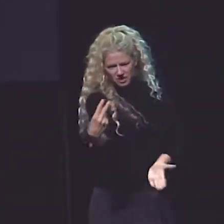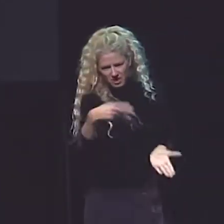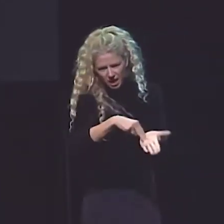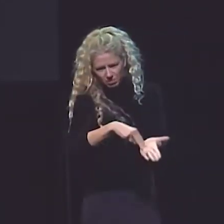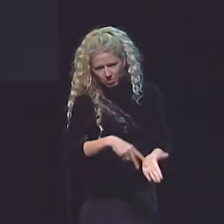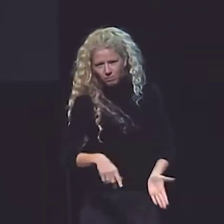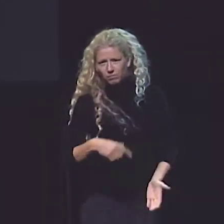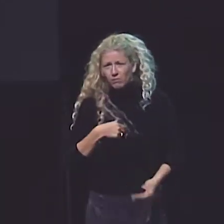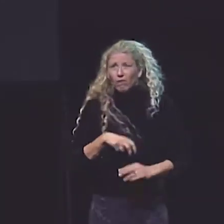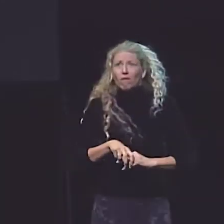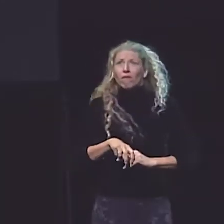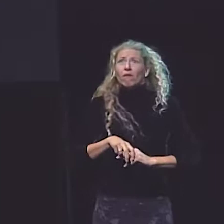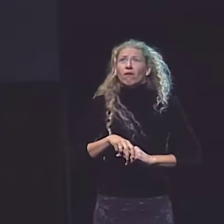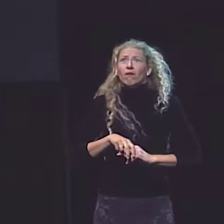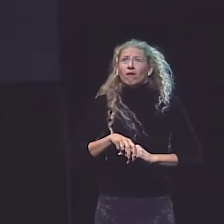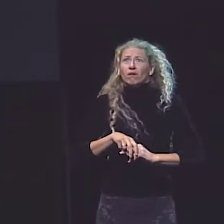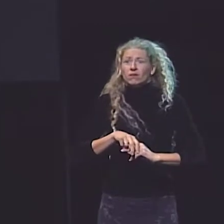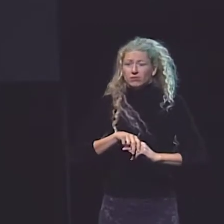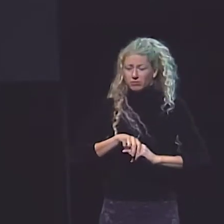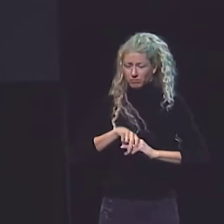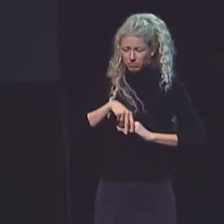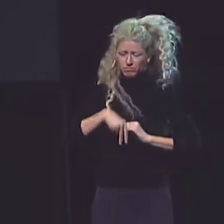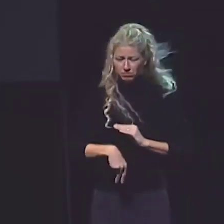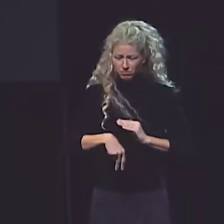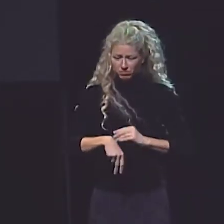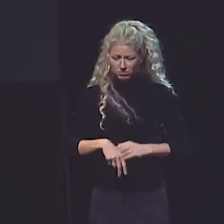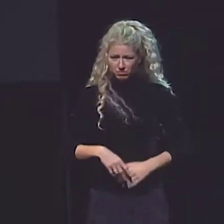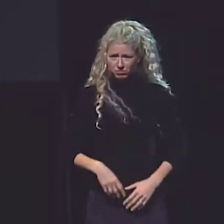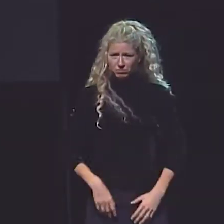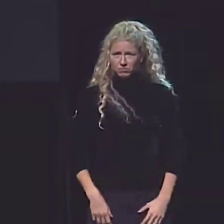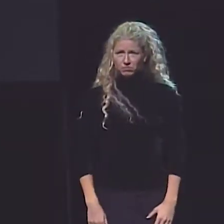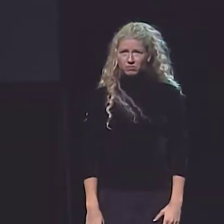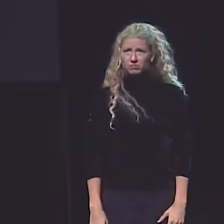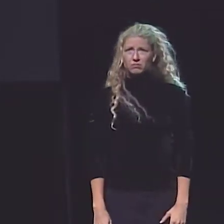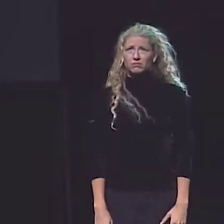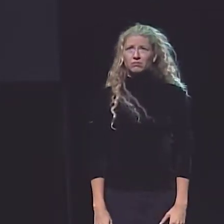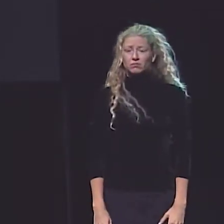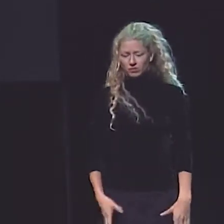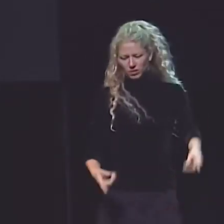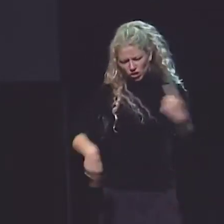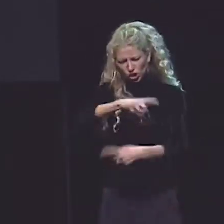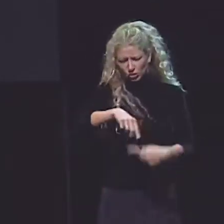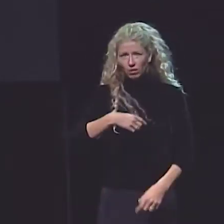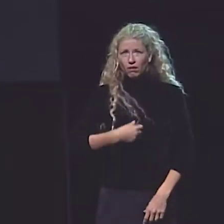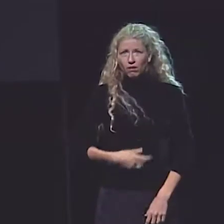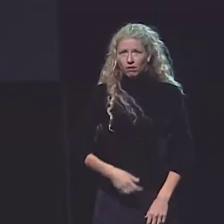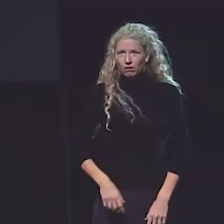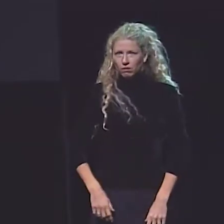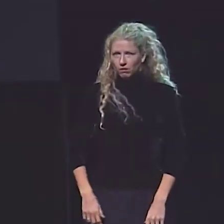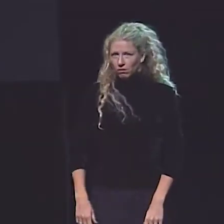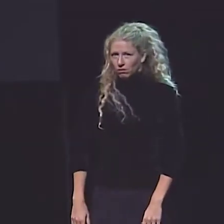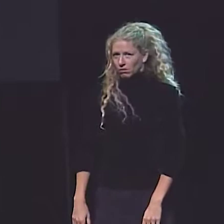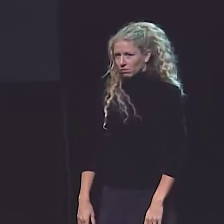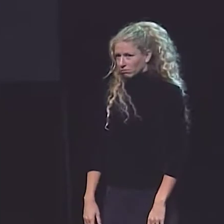AND THEN HE COMES AROUND TO ME. HE SAYS, "STAND UP." SO, I STOOD UP. "TURN AROUND."